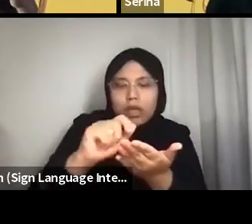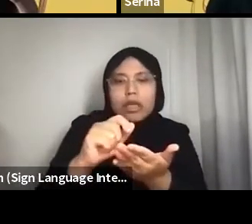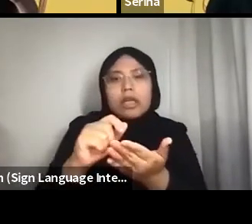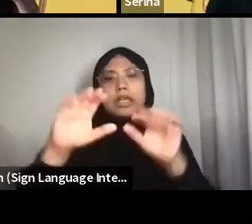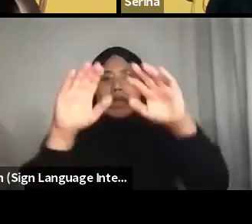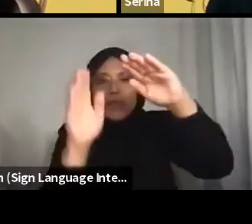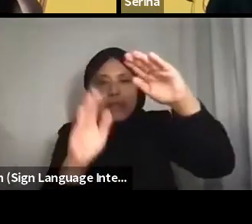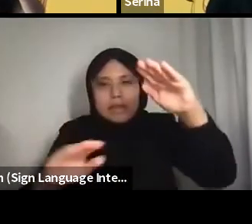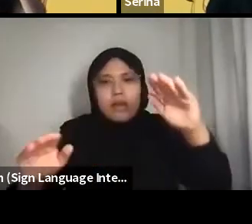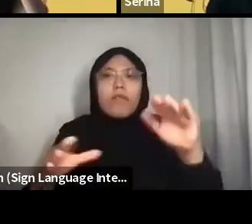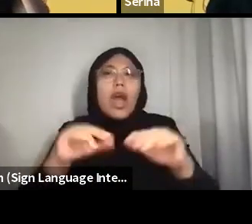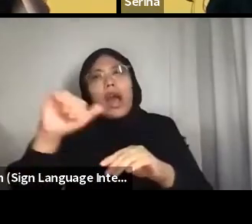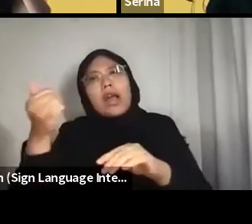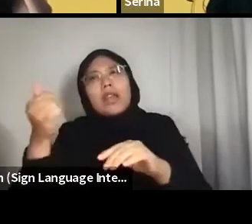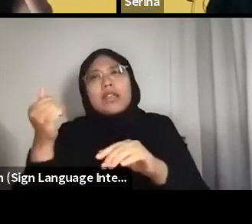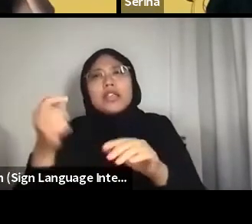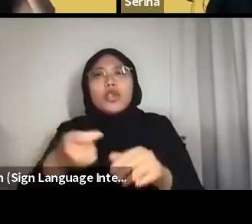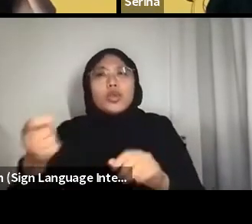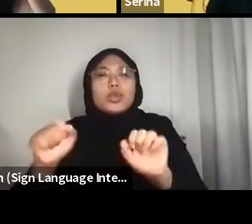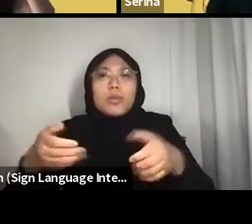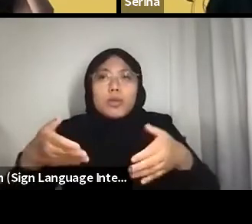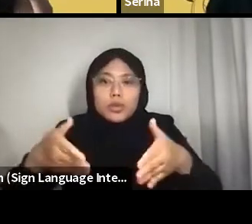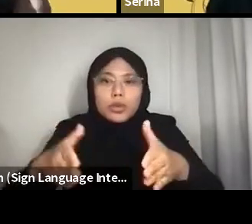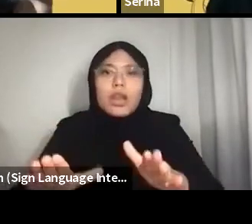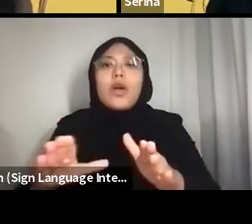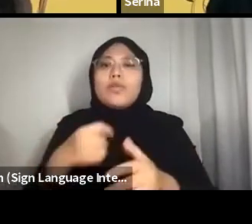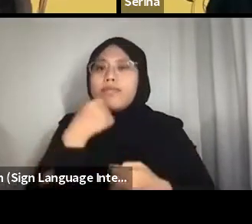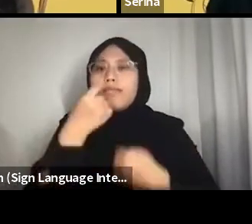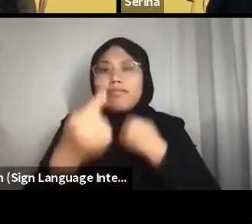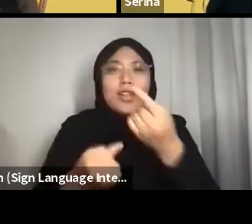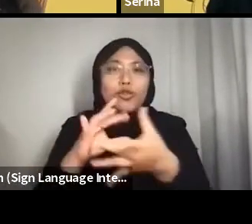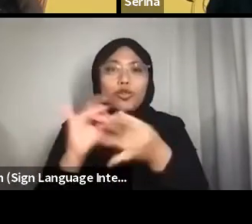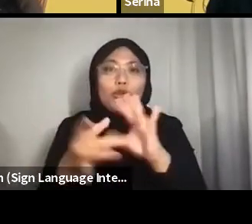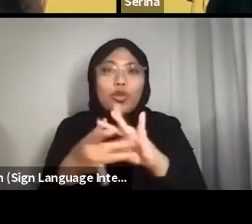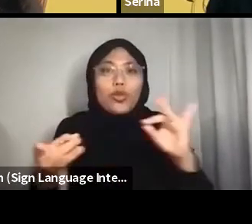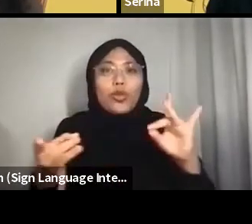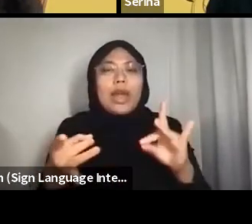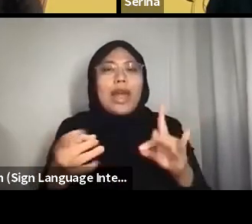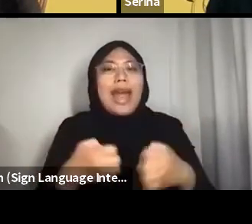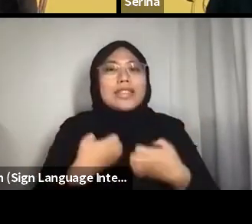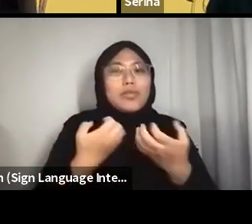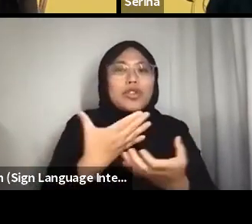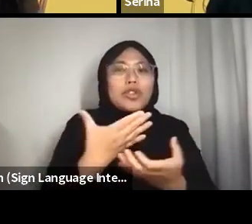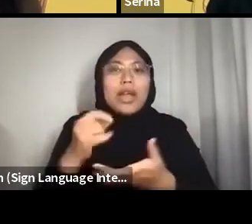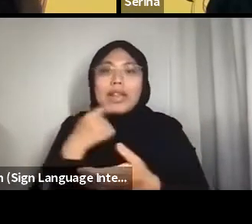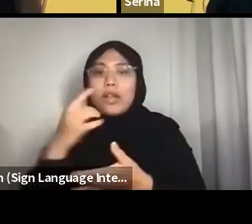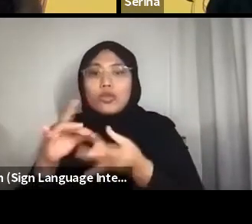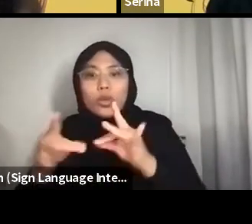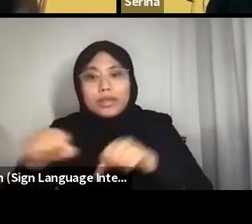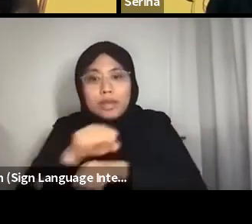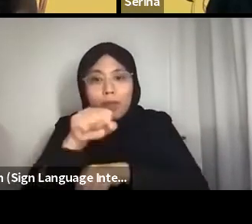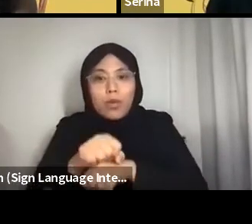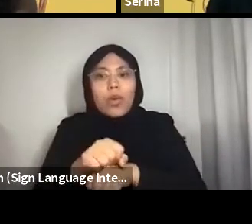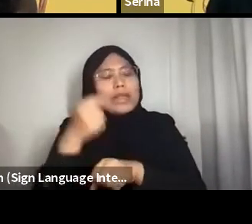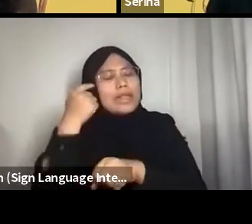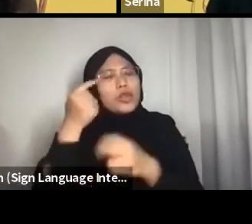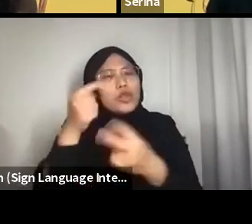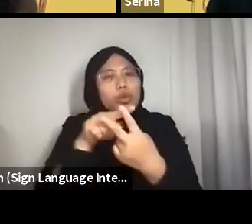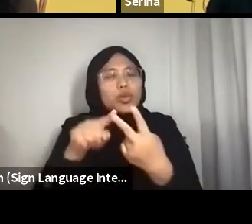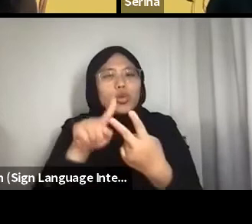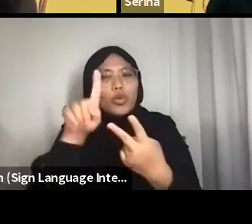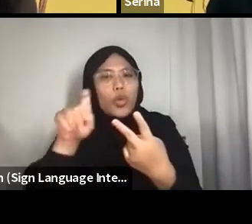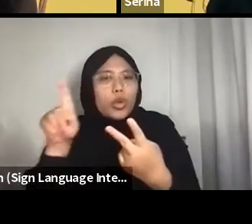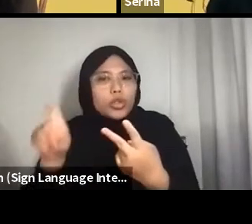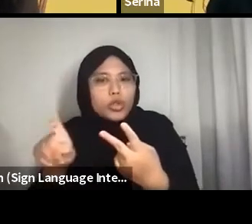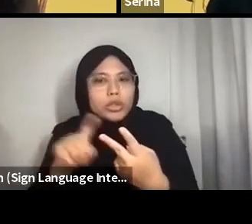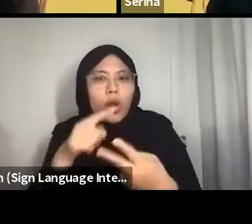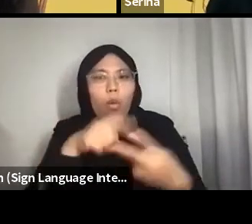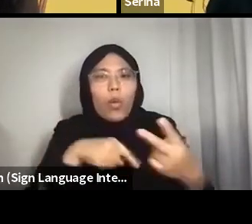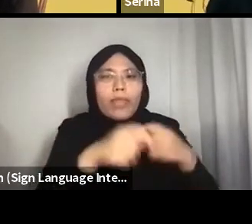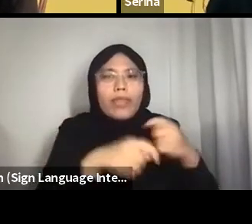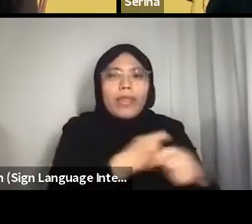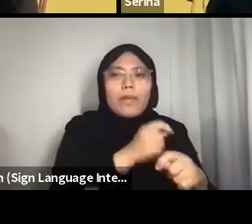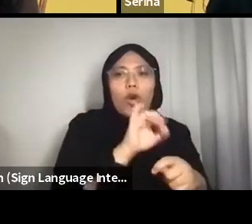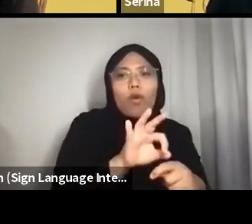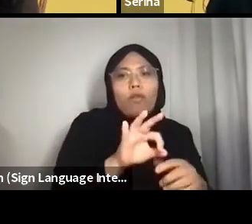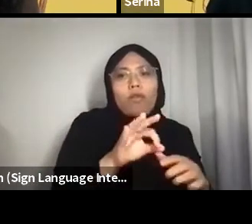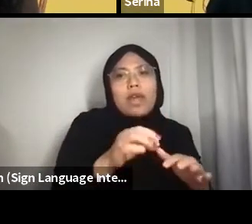So when I think about expression and storytelling in Singapore, I think of these two questions: what type of expression gets celebrated, and who gets to tell those stories.